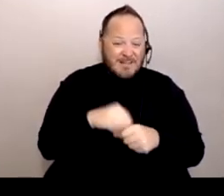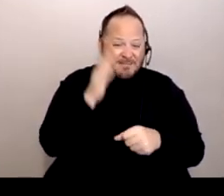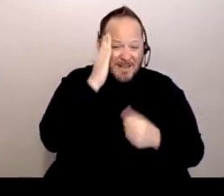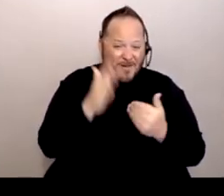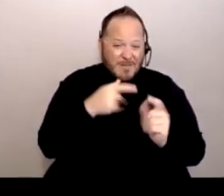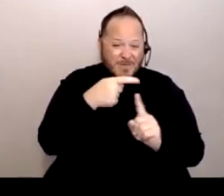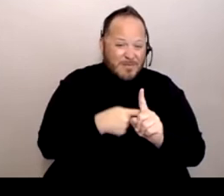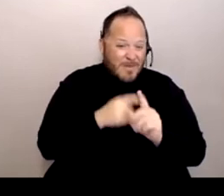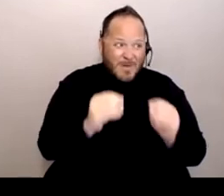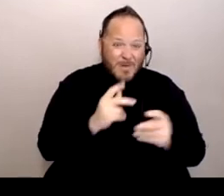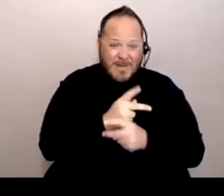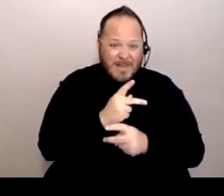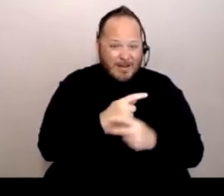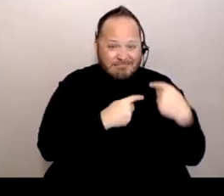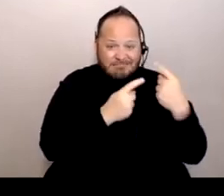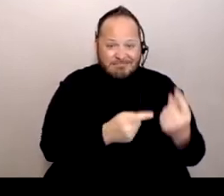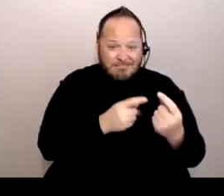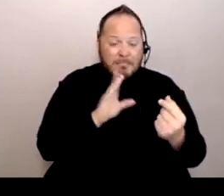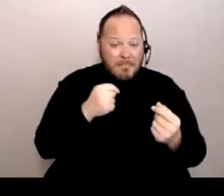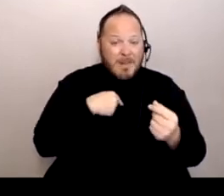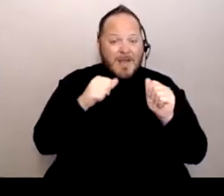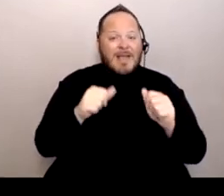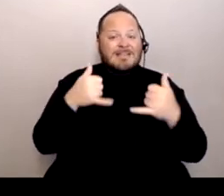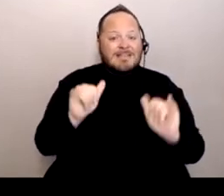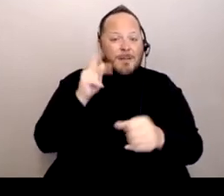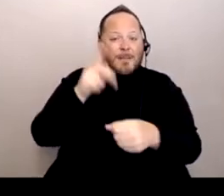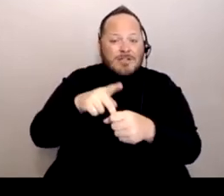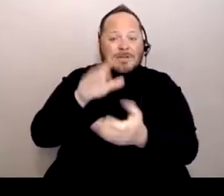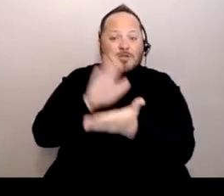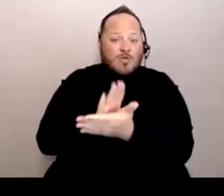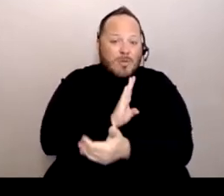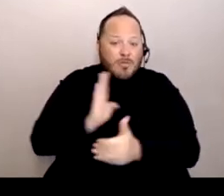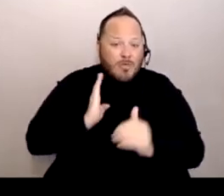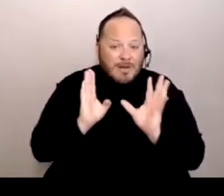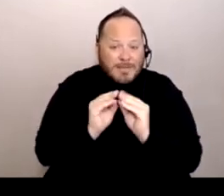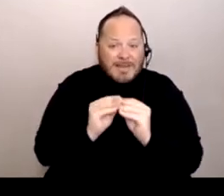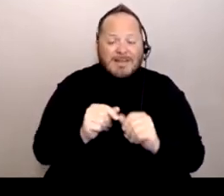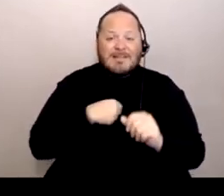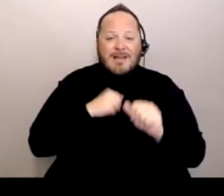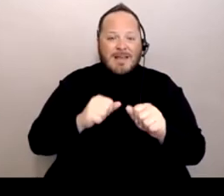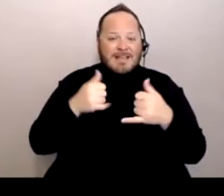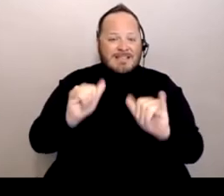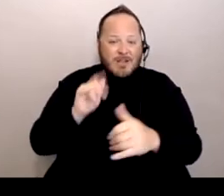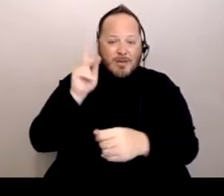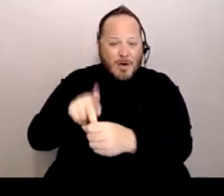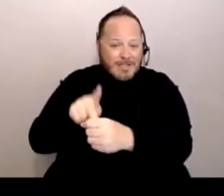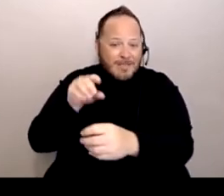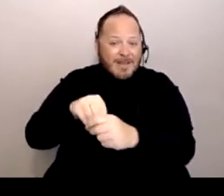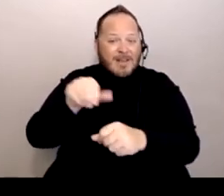But I can still participate in the school board meetings. I can still participate on other commissions and boards that I'm on.